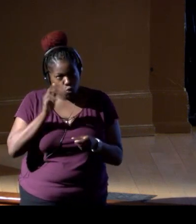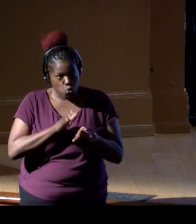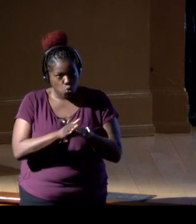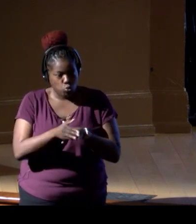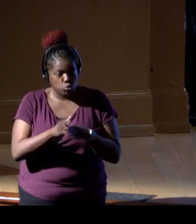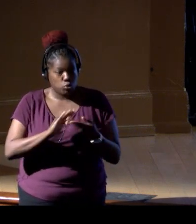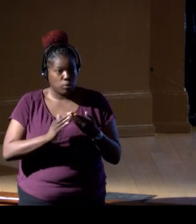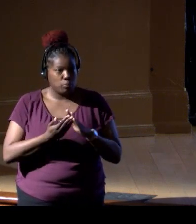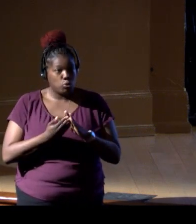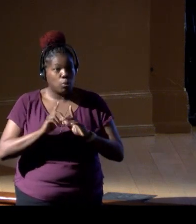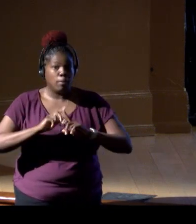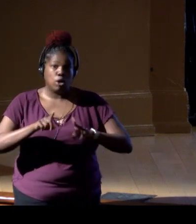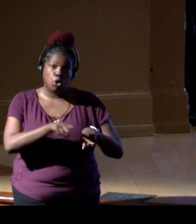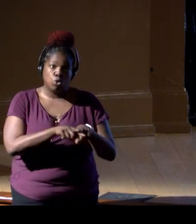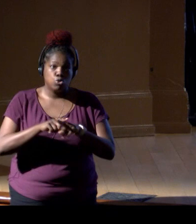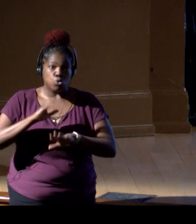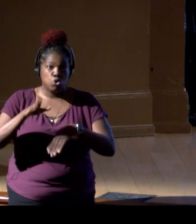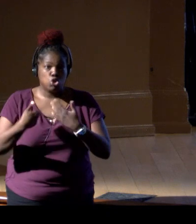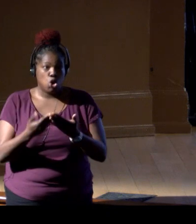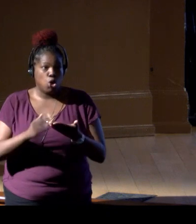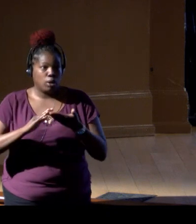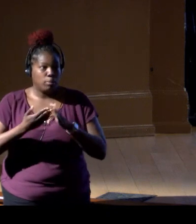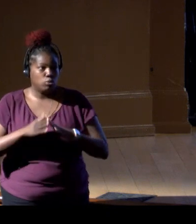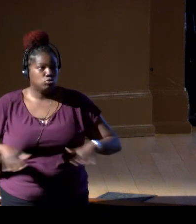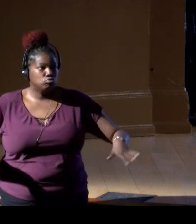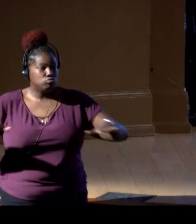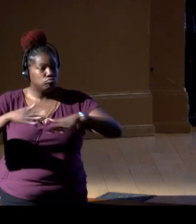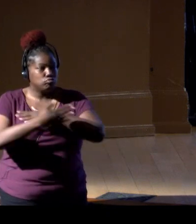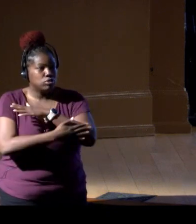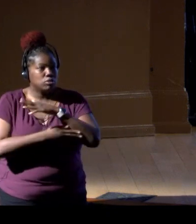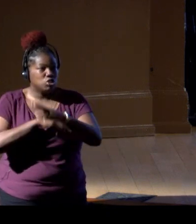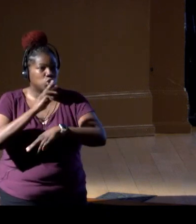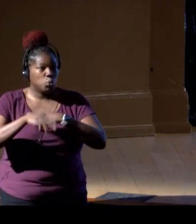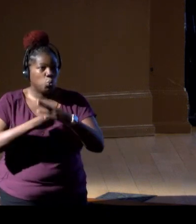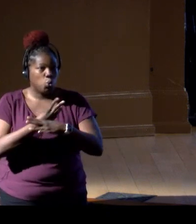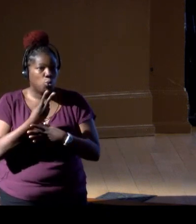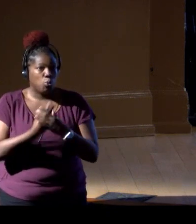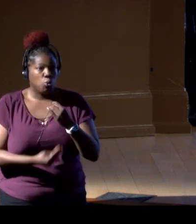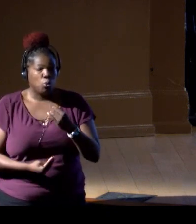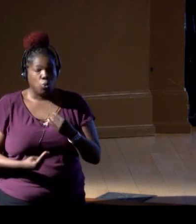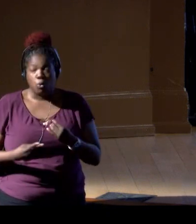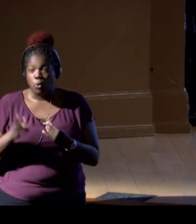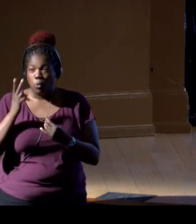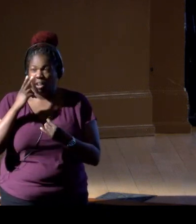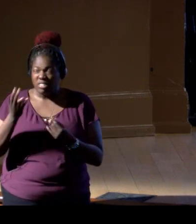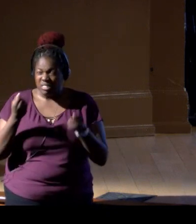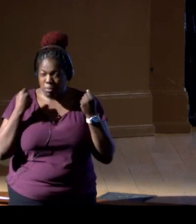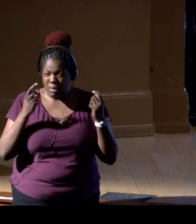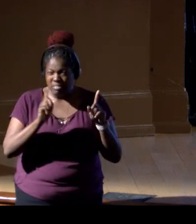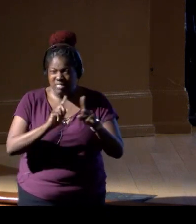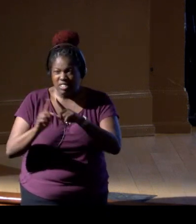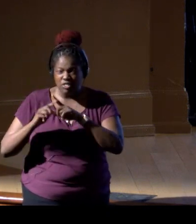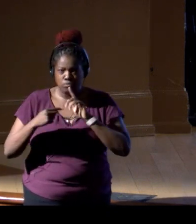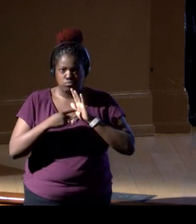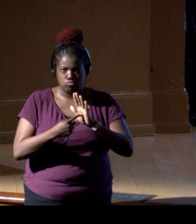but all communities across the US and globally. We've seen the many examples reiterated today